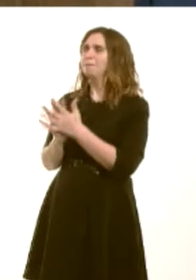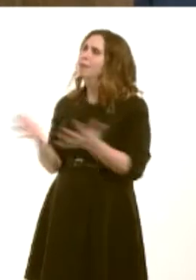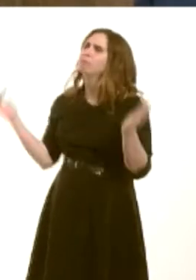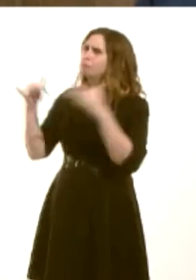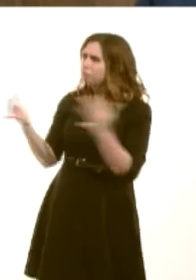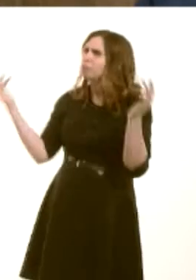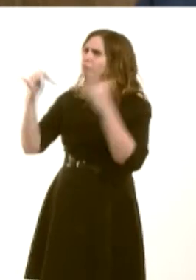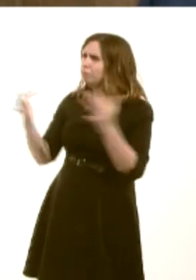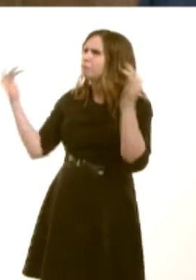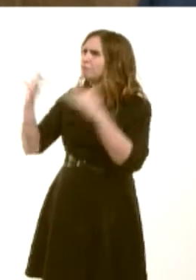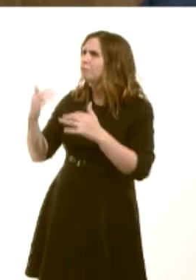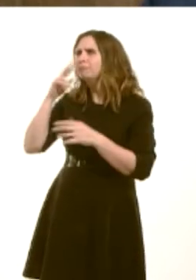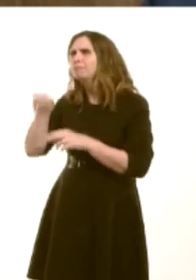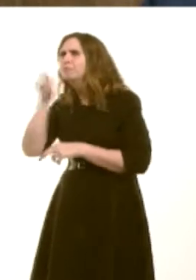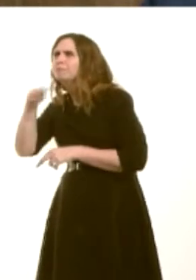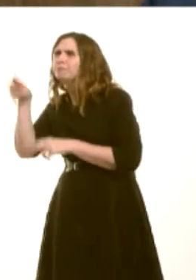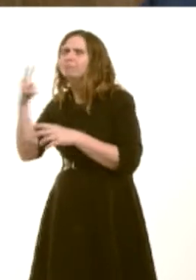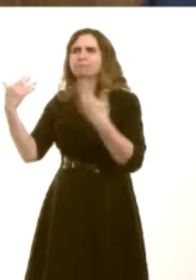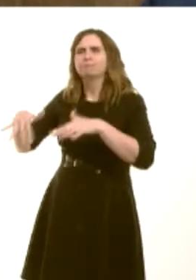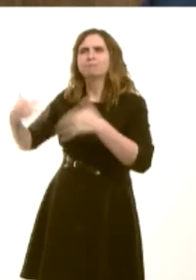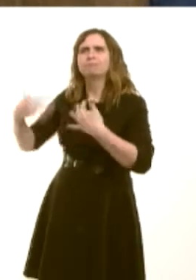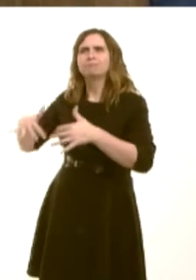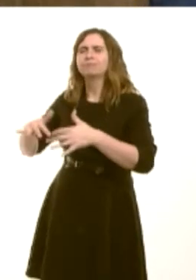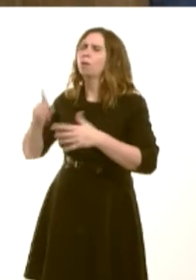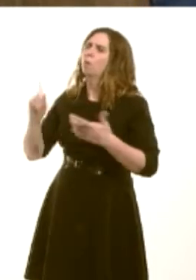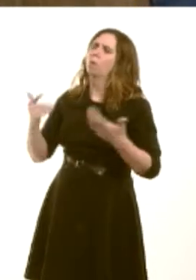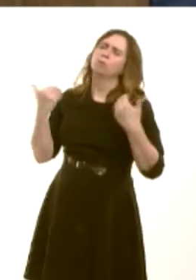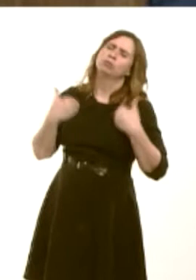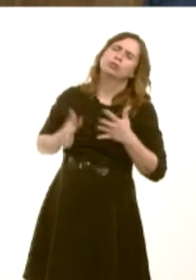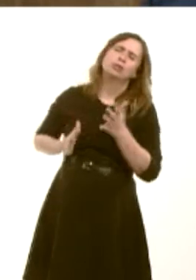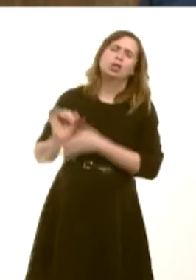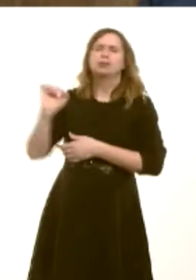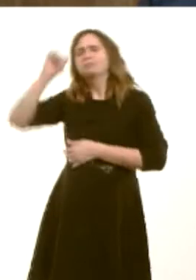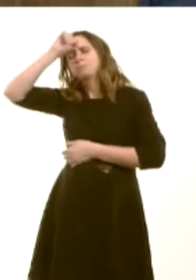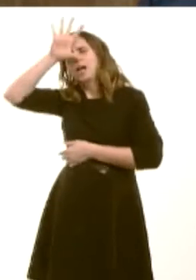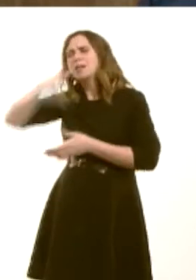and itís important for us to remember the rich heritage that the mining industry created